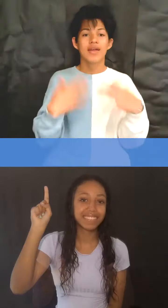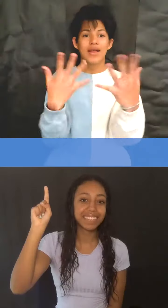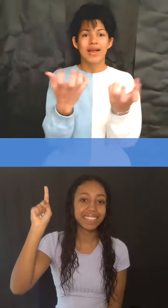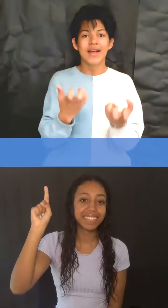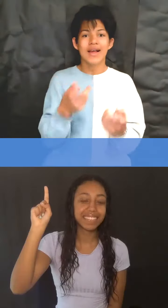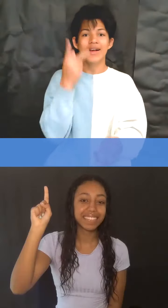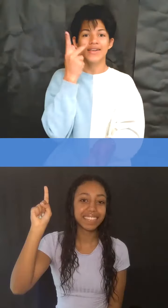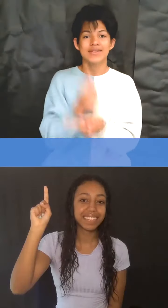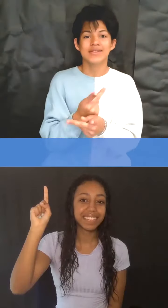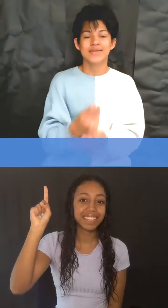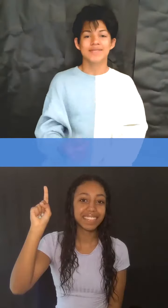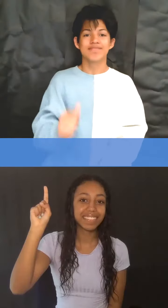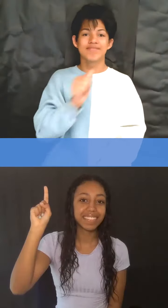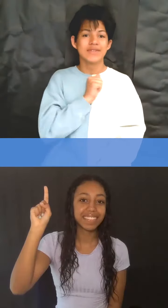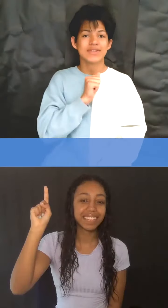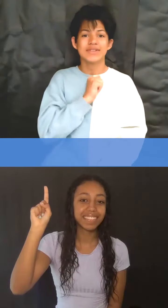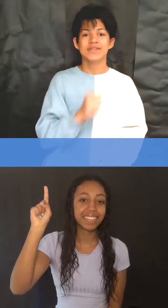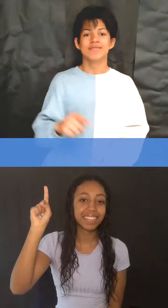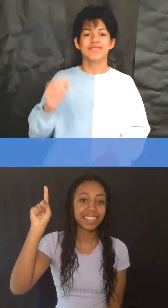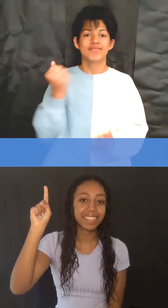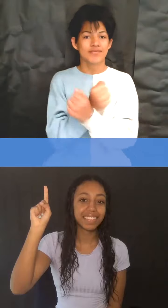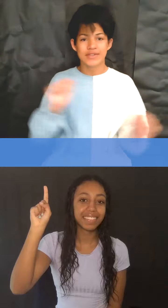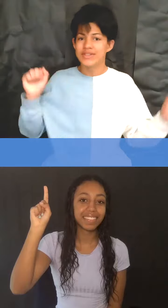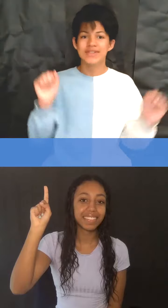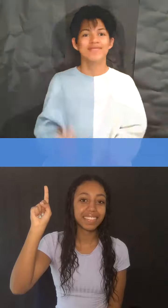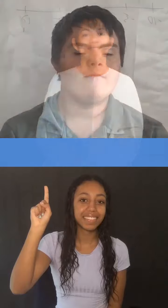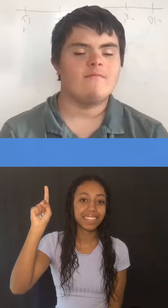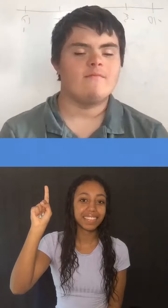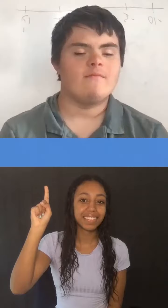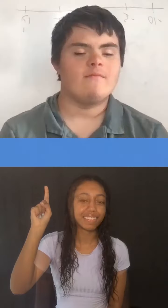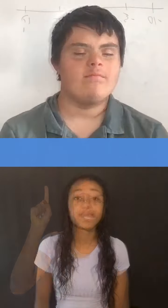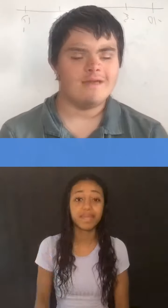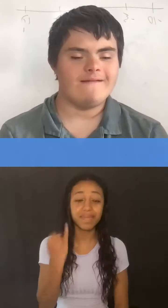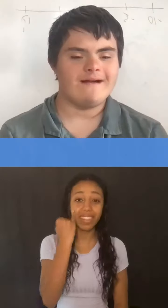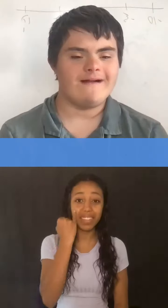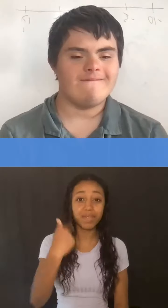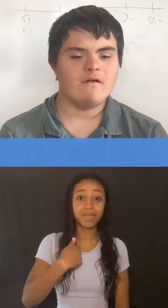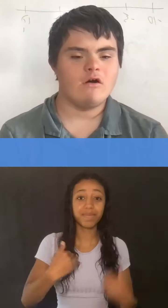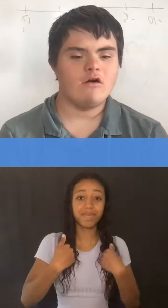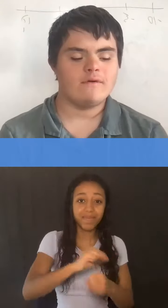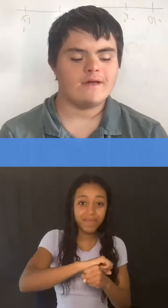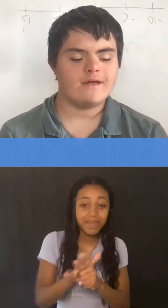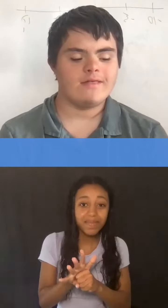I want to keep myself safe. If I have Covid,